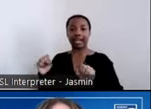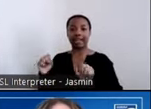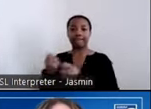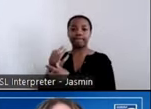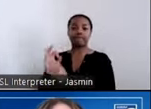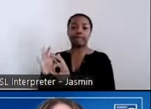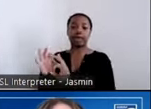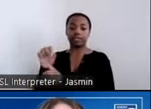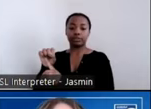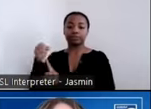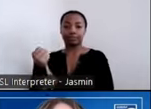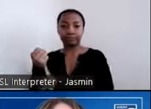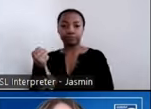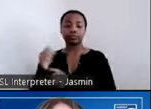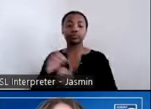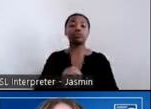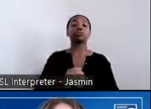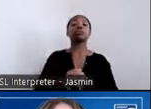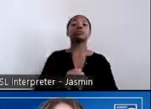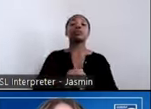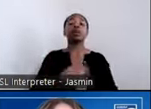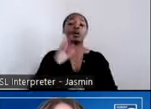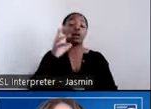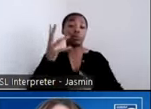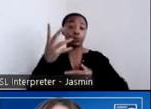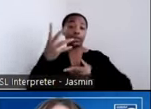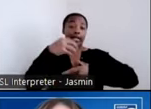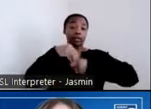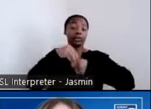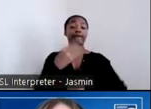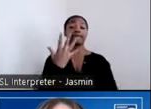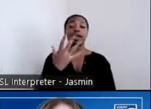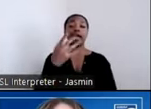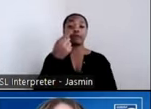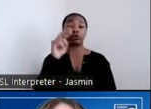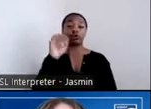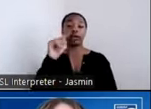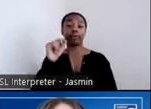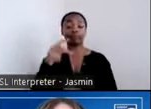and homelessness including five grant programs. The PATH, Projects for Assistance